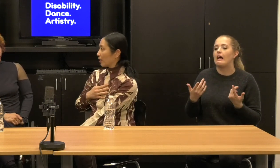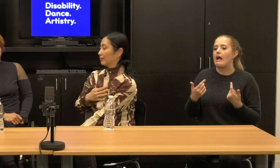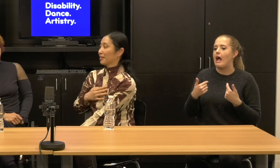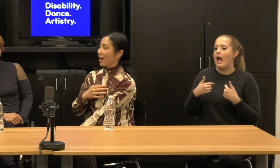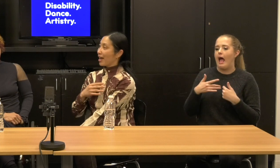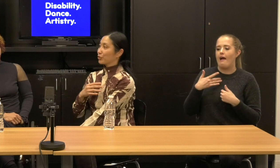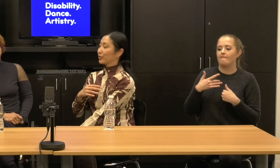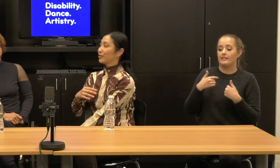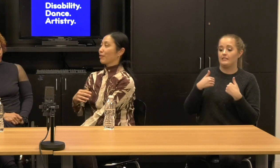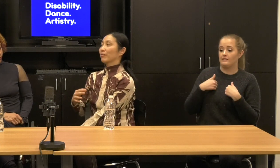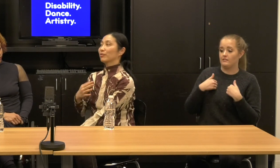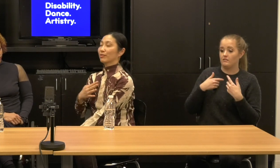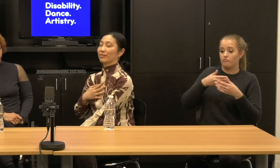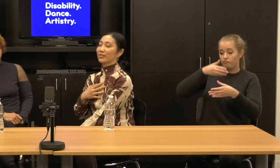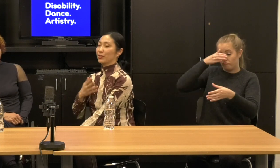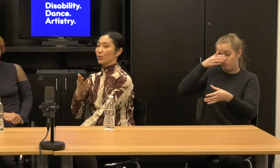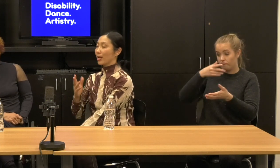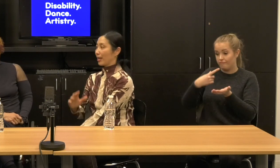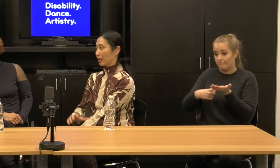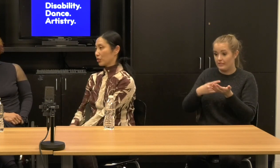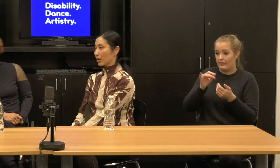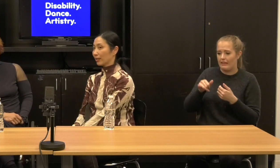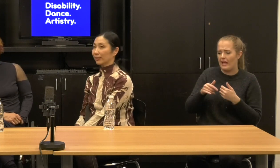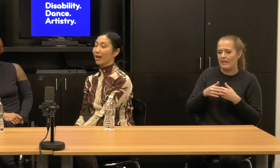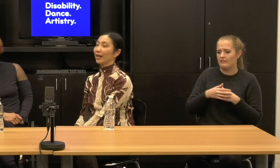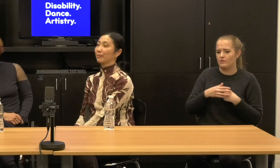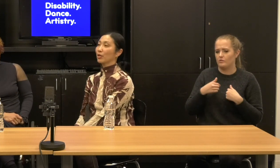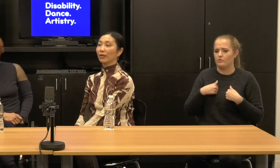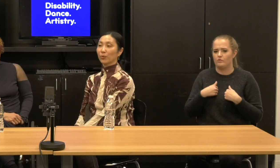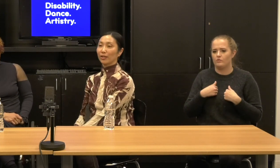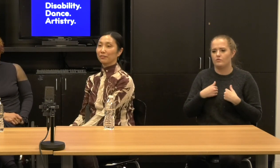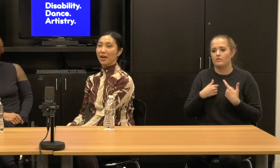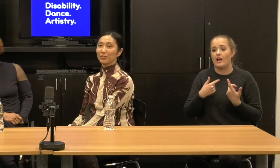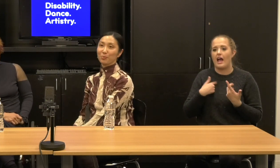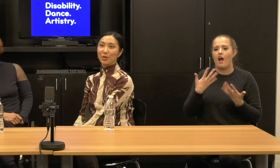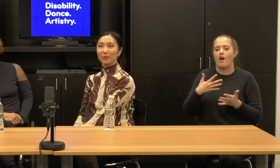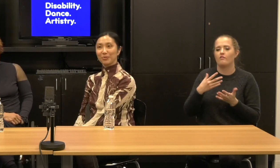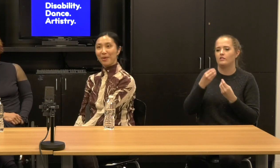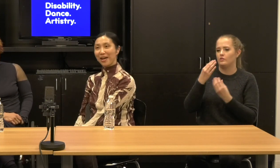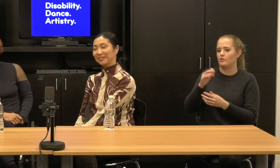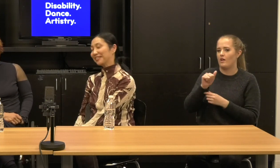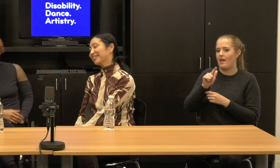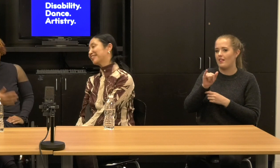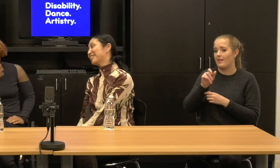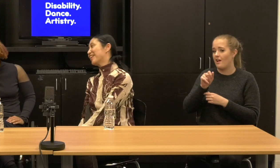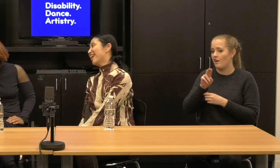I actually thought set to Alejandra that I'm not qualified to be on this panel.